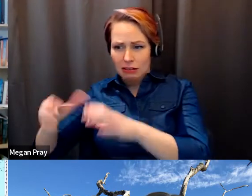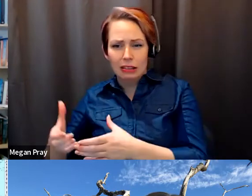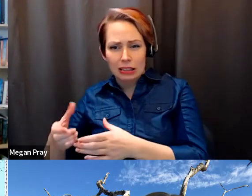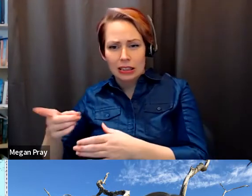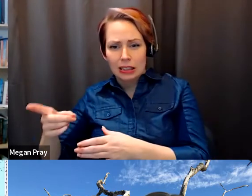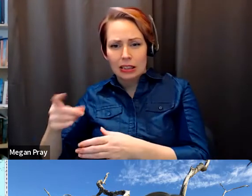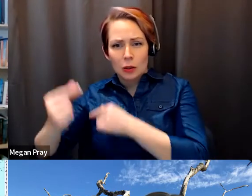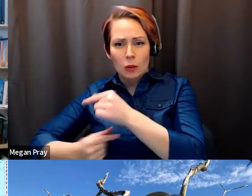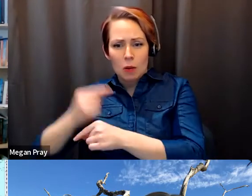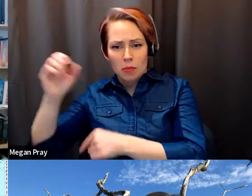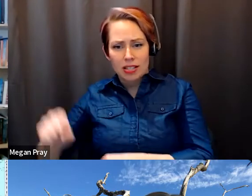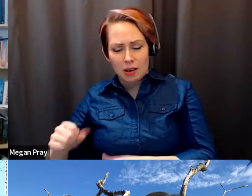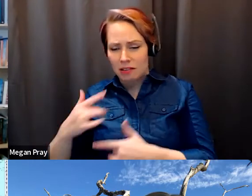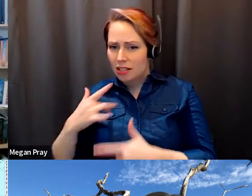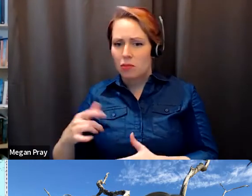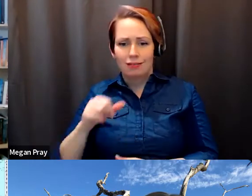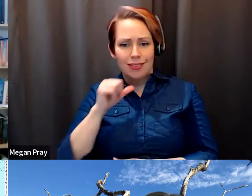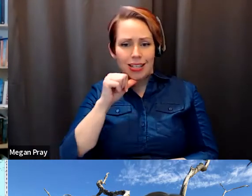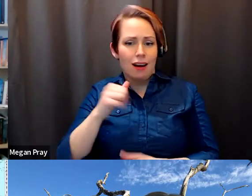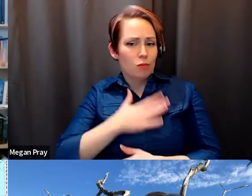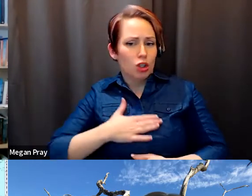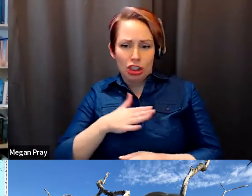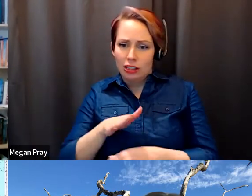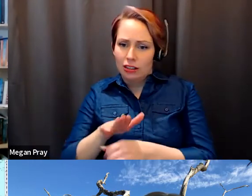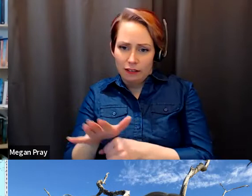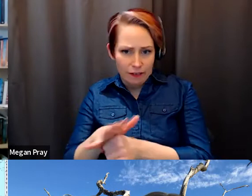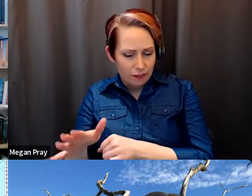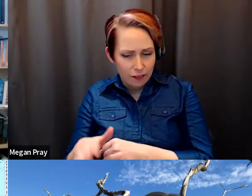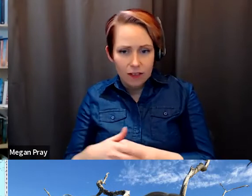Salvador Santino Regilme: or under appreciated and analysis and henceforth. Salvador Santino Regilme: I make this kind of intervention.